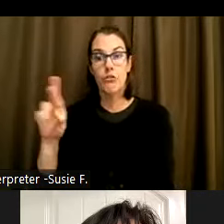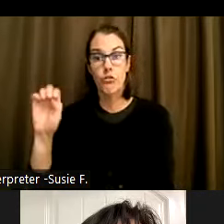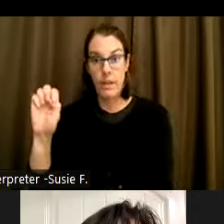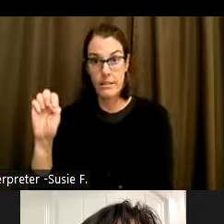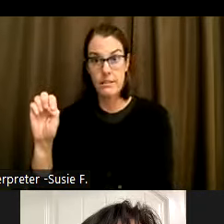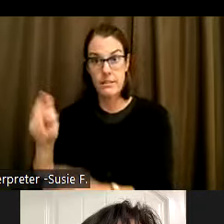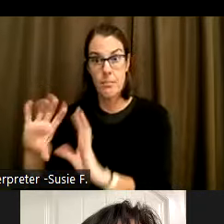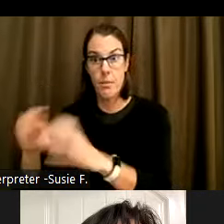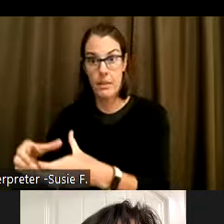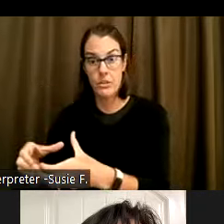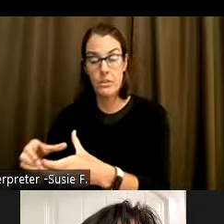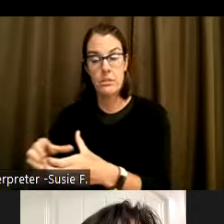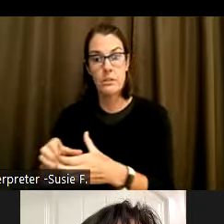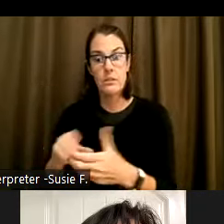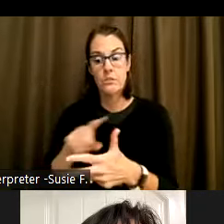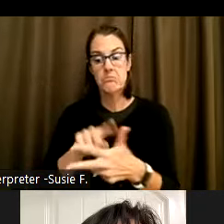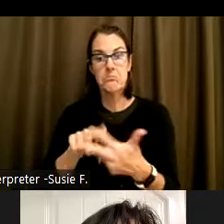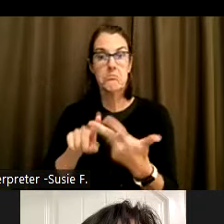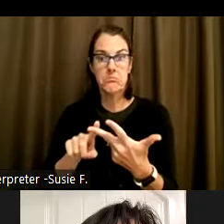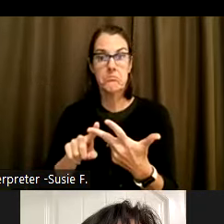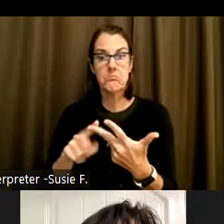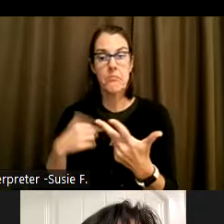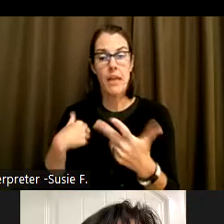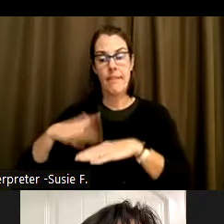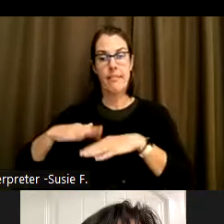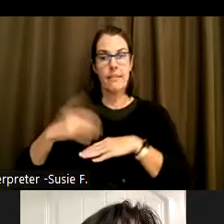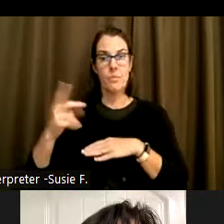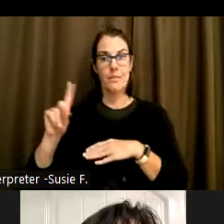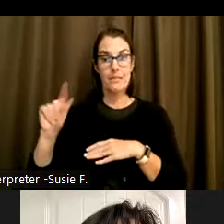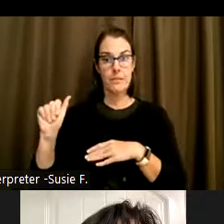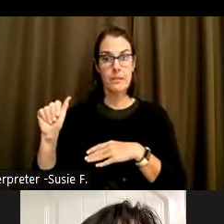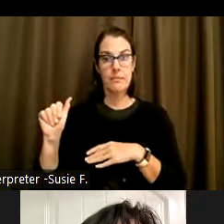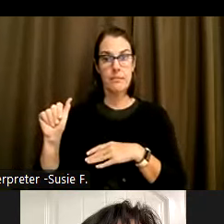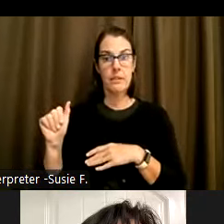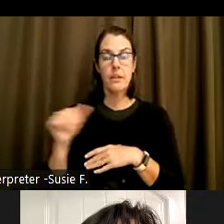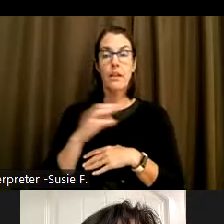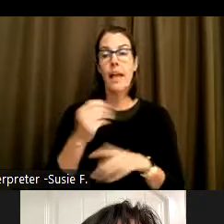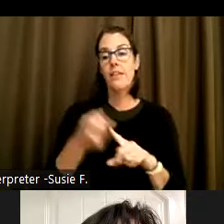all report having at least one disability and from the ethnicity side